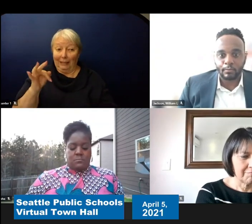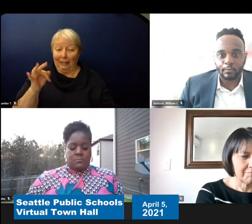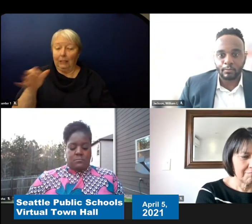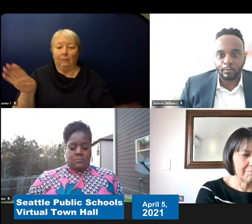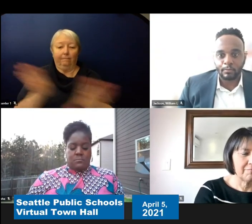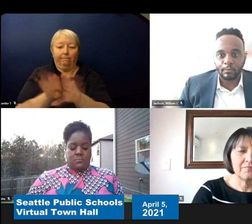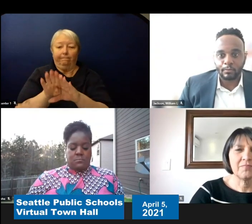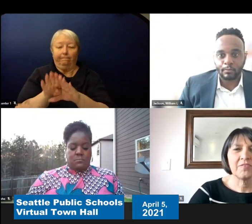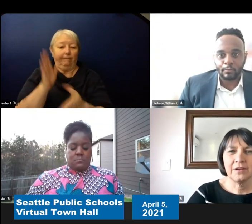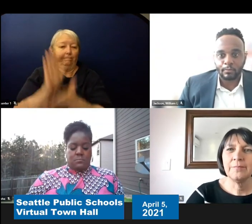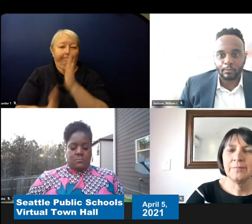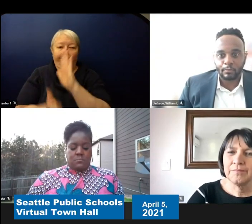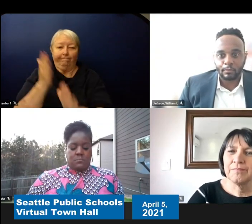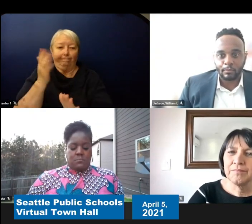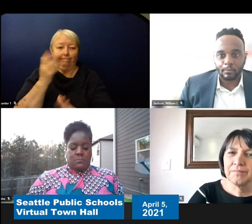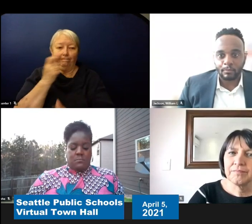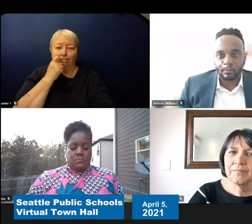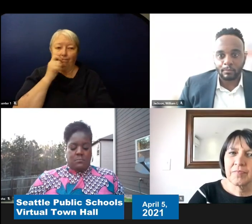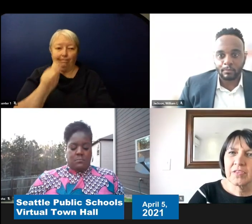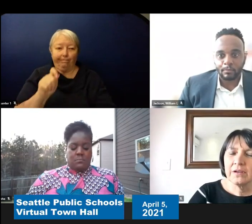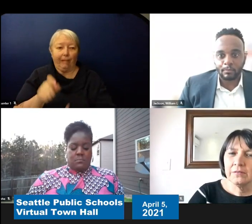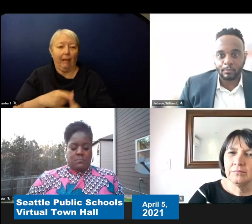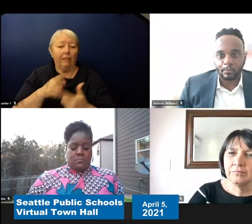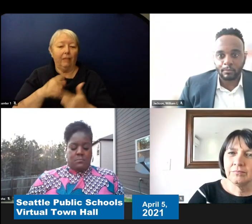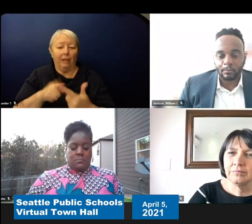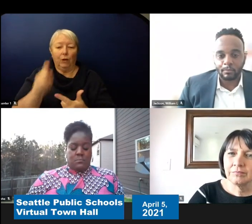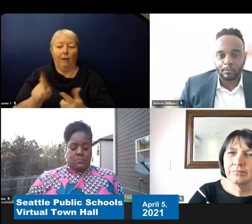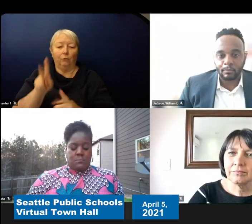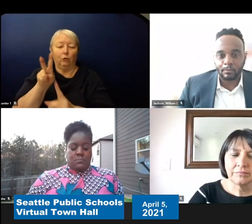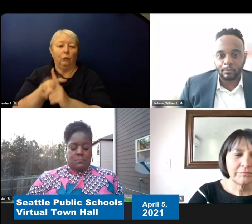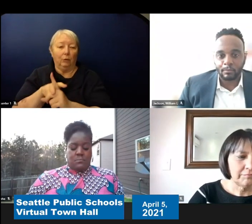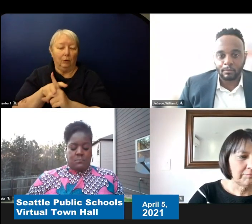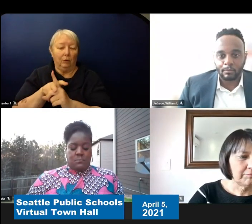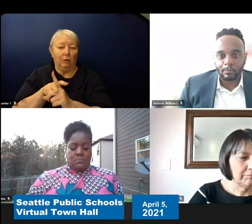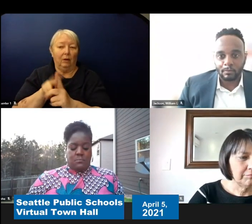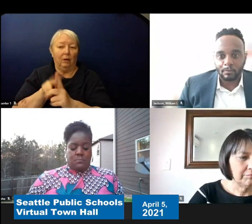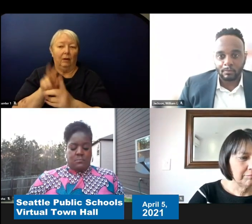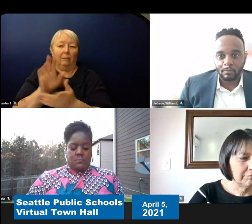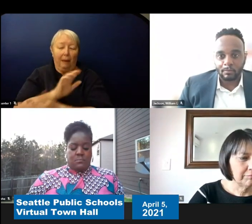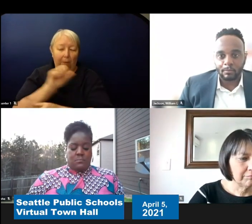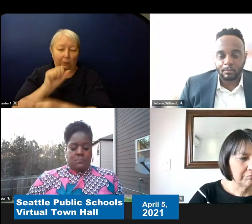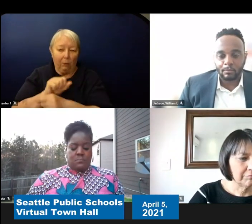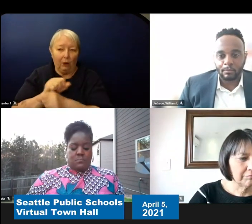after that so schools can work through that process. But we would like to make sure that at least by the end